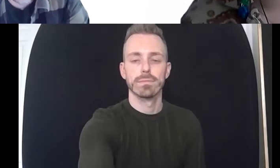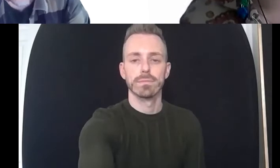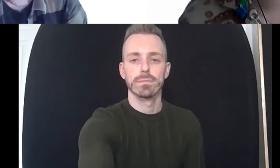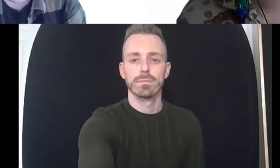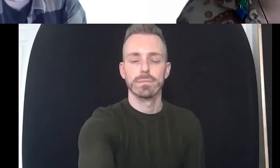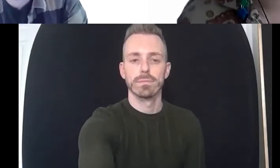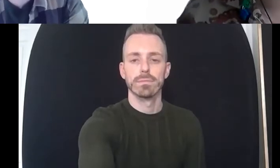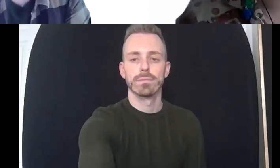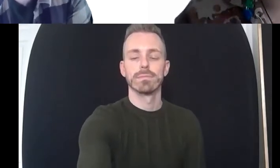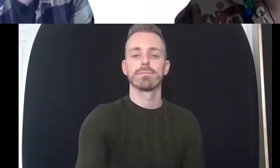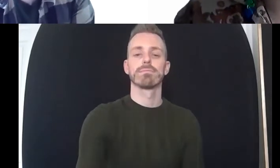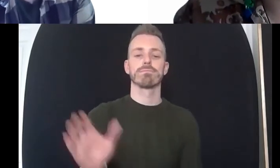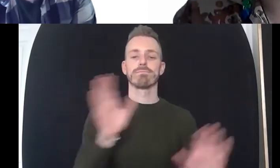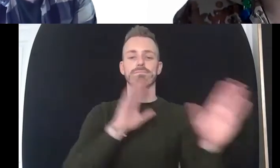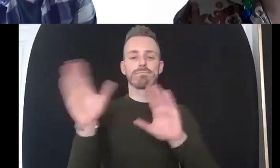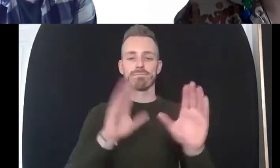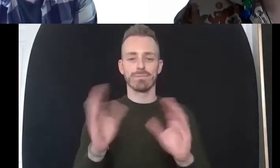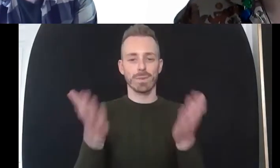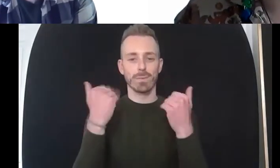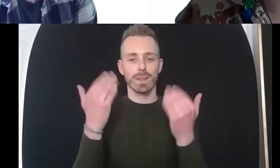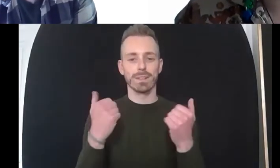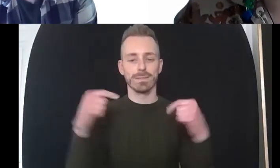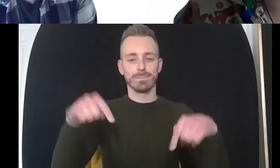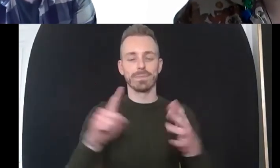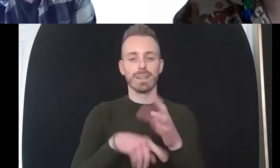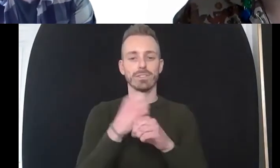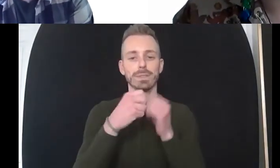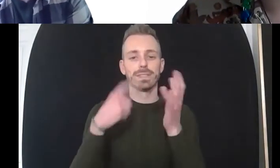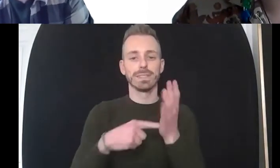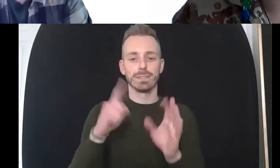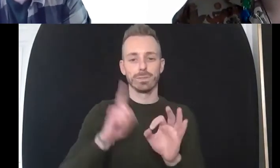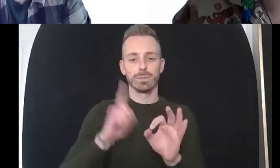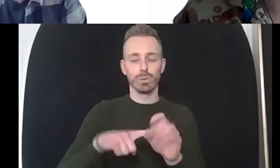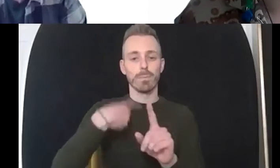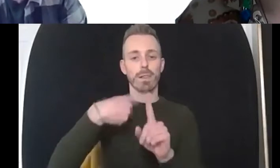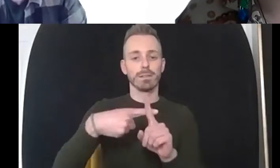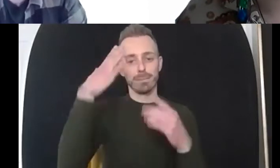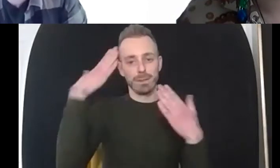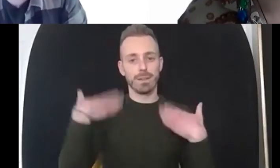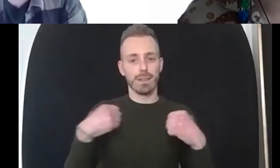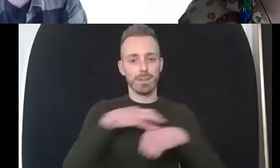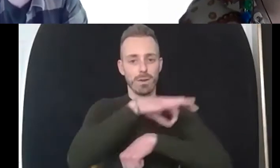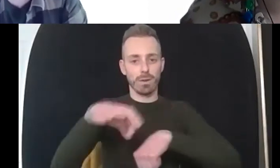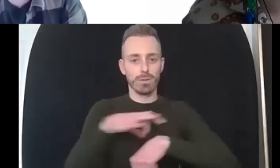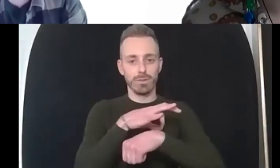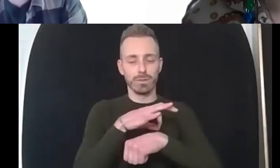okay so uh welcome everybody to lgbtq plus mental health hour um i'm lewis turner i'm